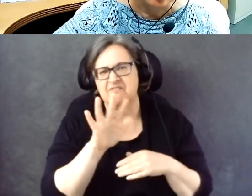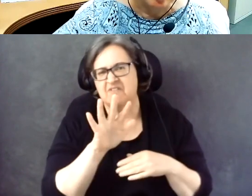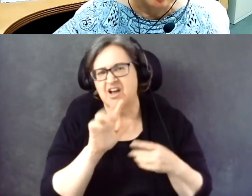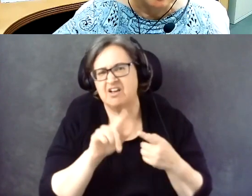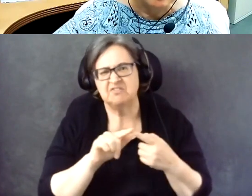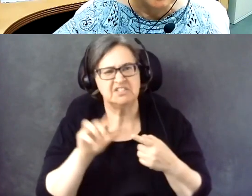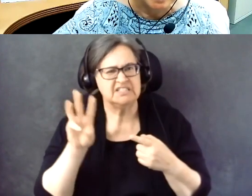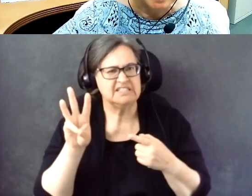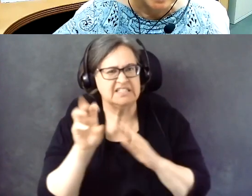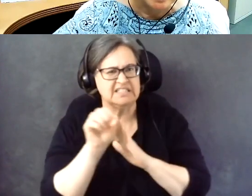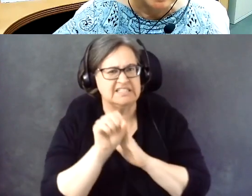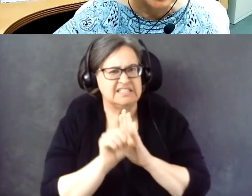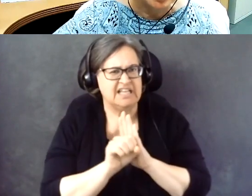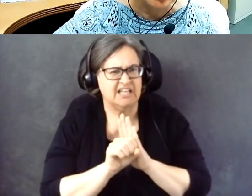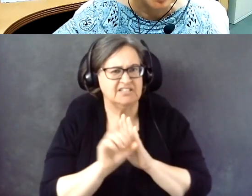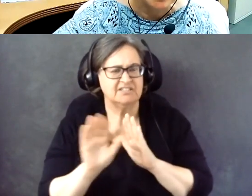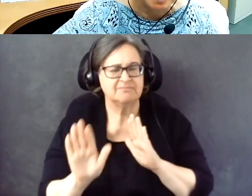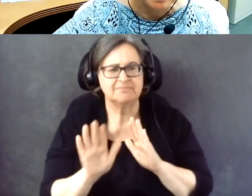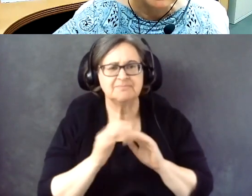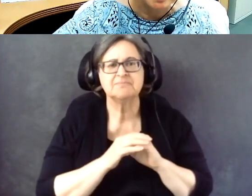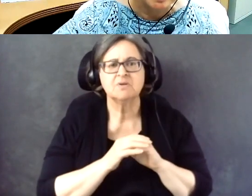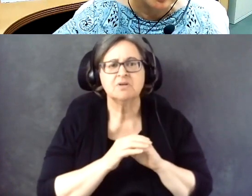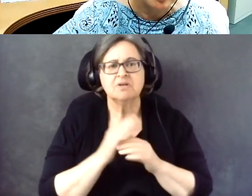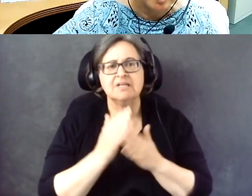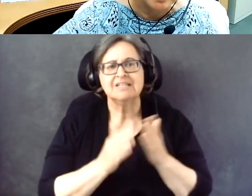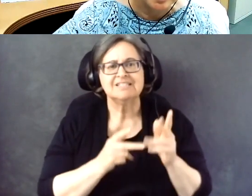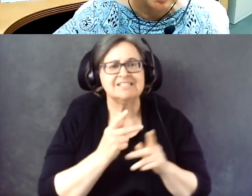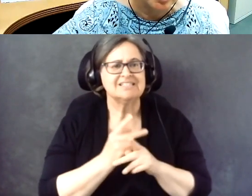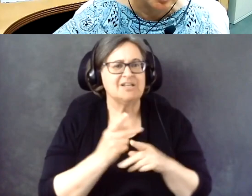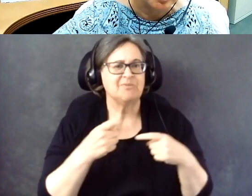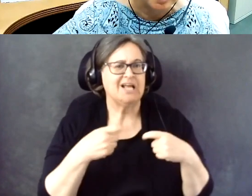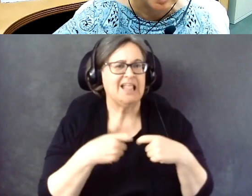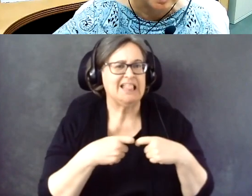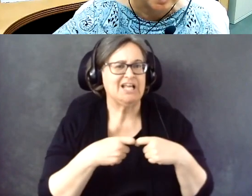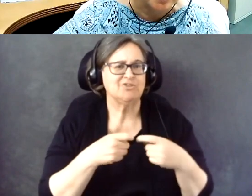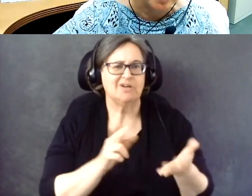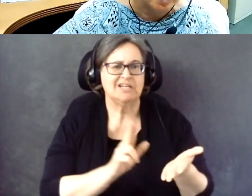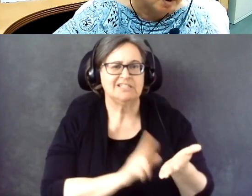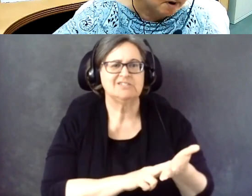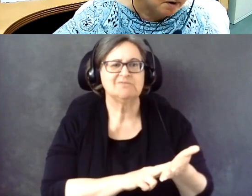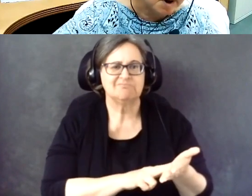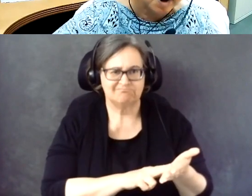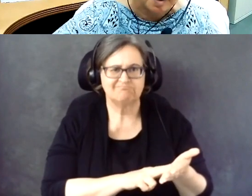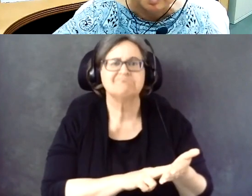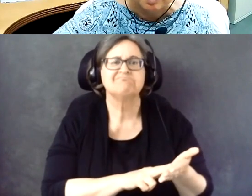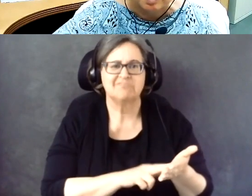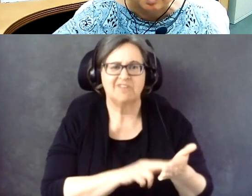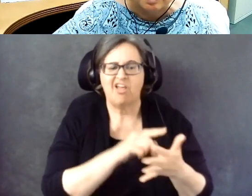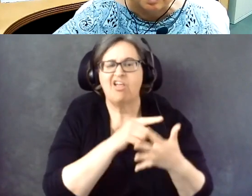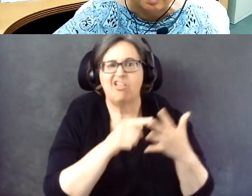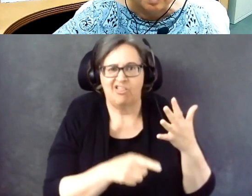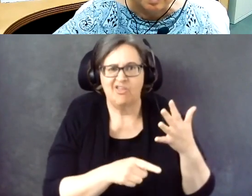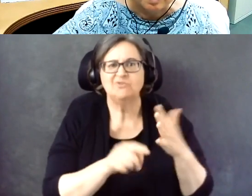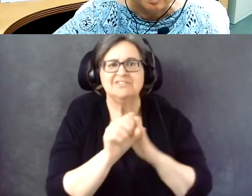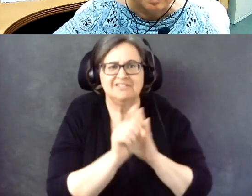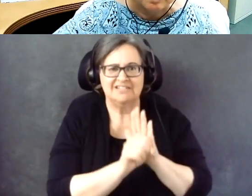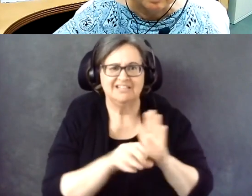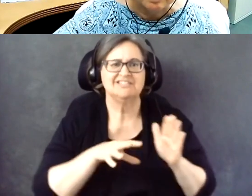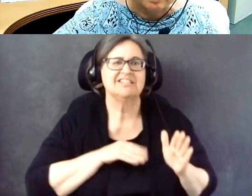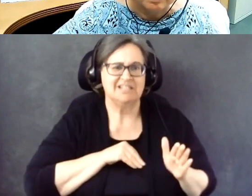And so some kind of an electronic signature is acceptable in those states.